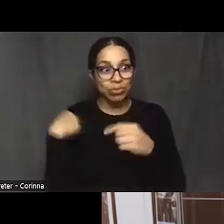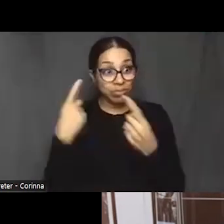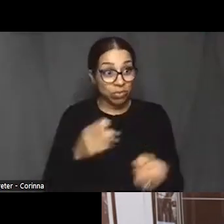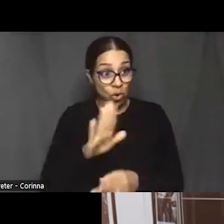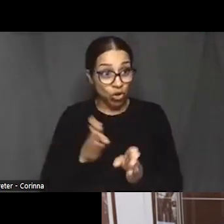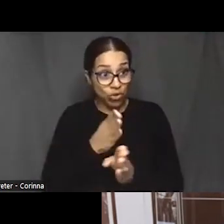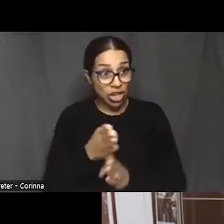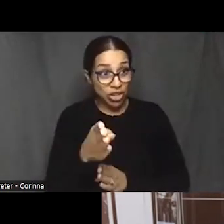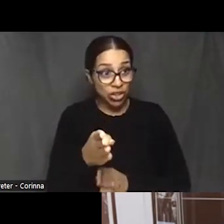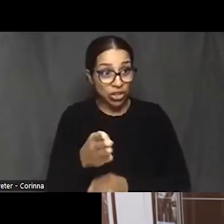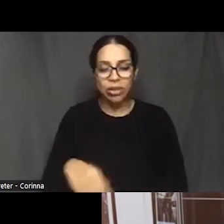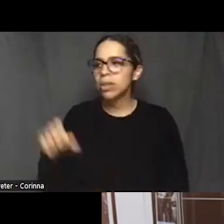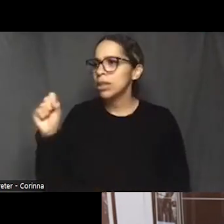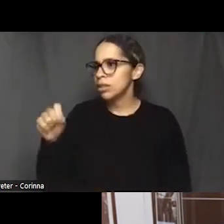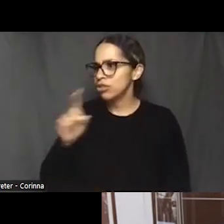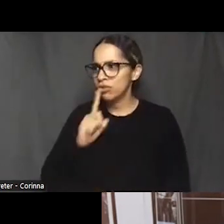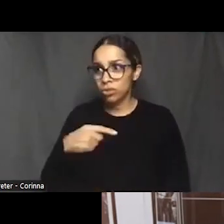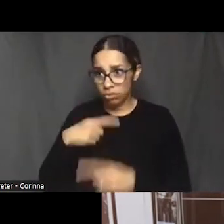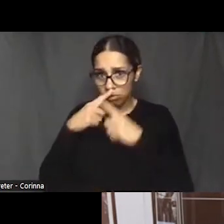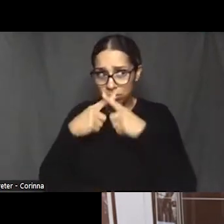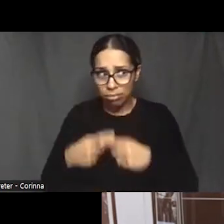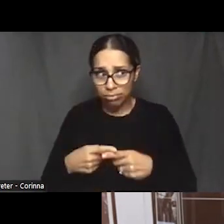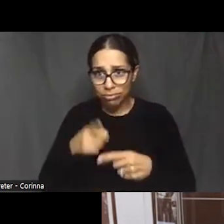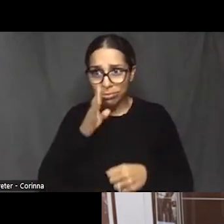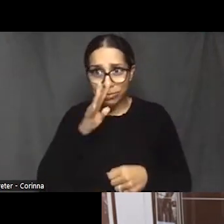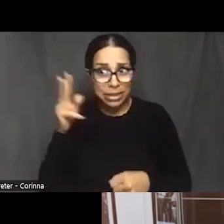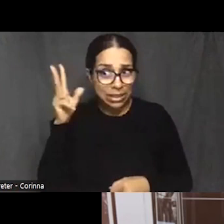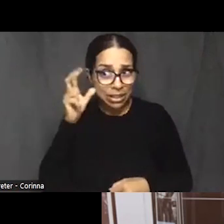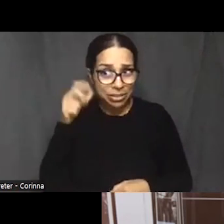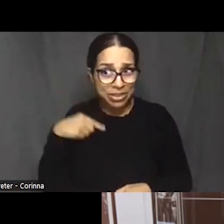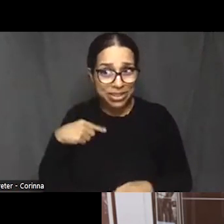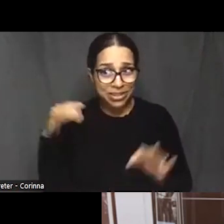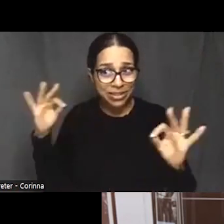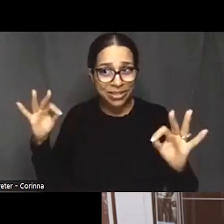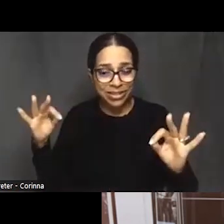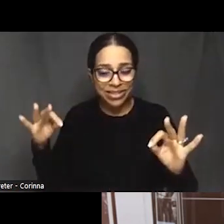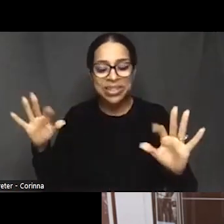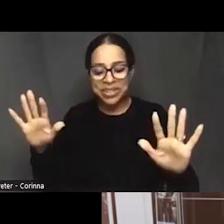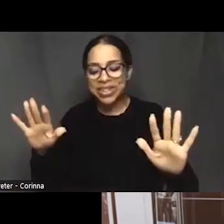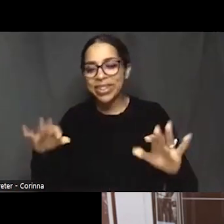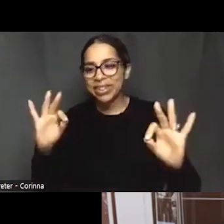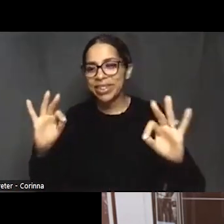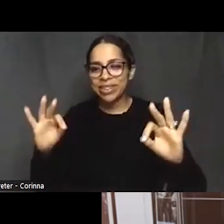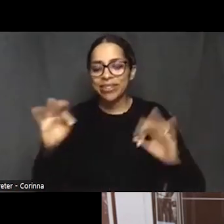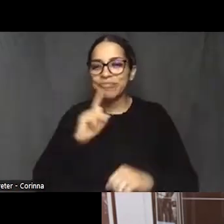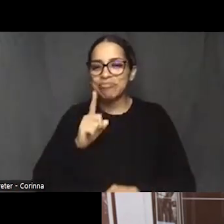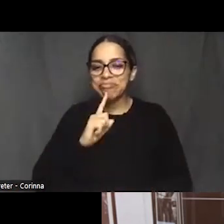I did unmute my mic, right? Okay. Sure. Yeah. I'm born in D.C.